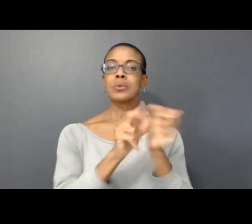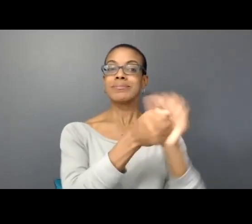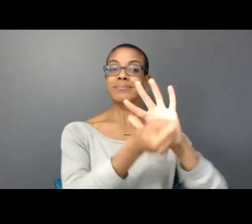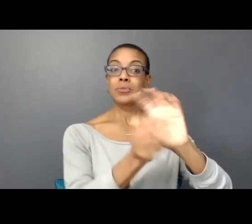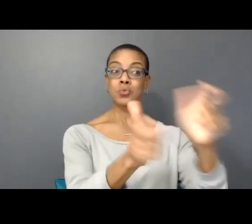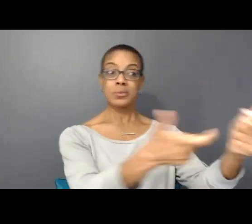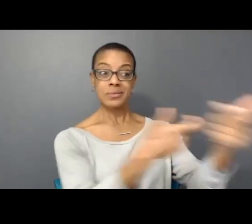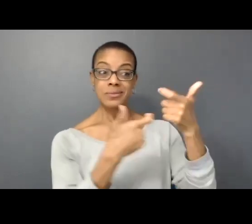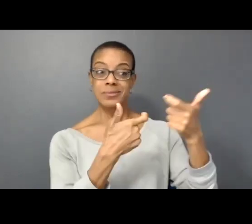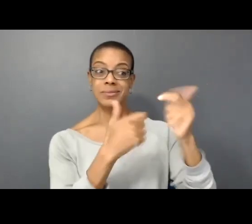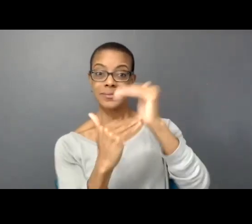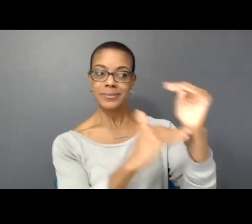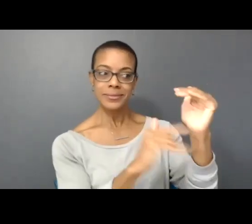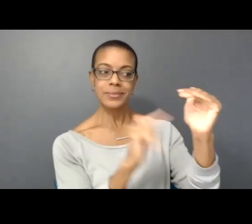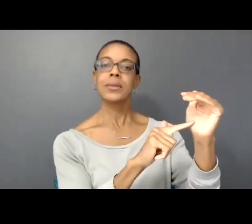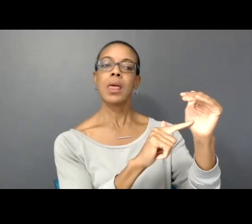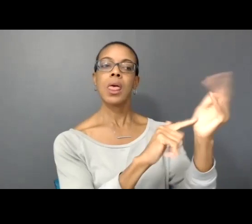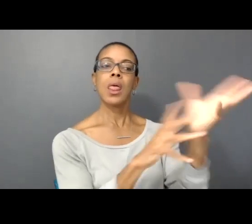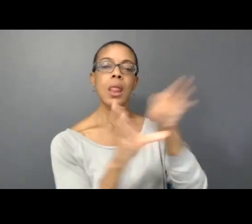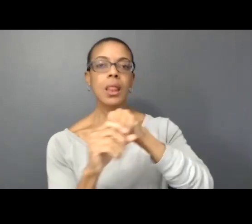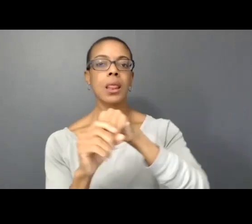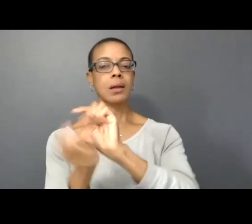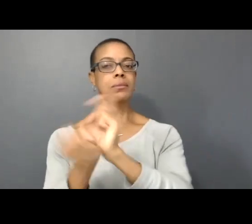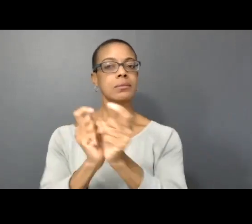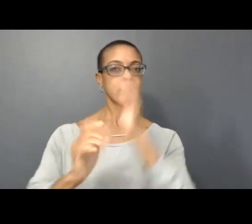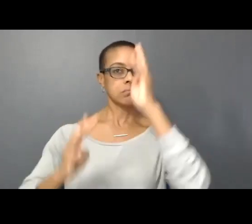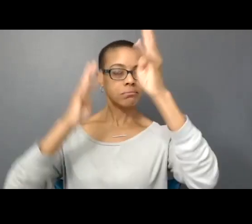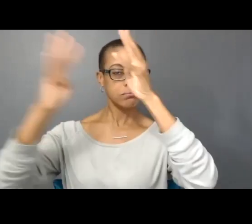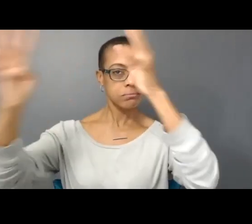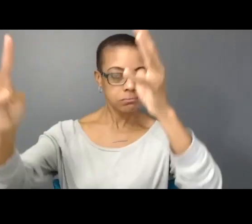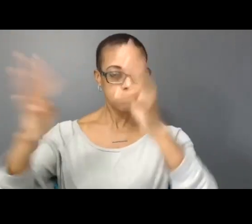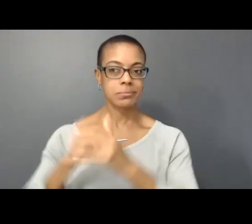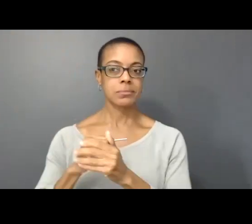as a choreographic obstruction and inspiration to expand beyond the traditional stage.